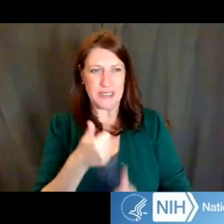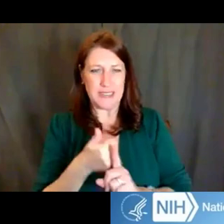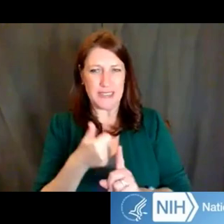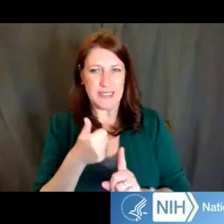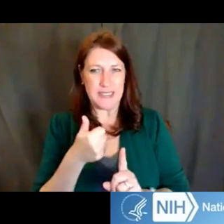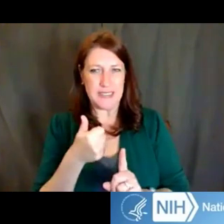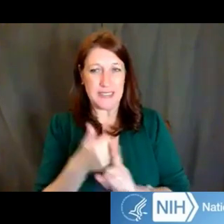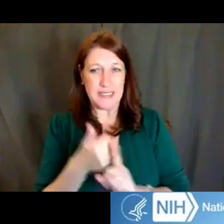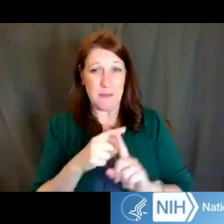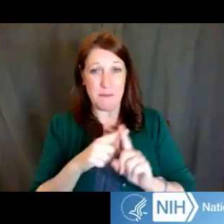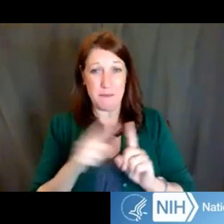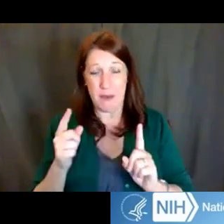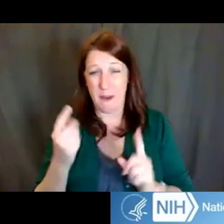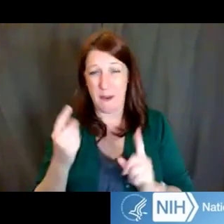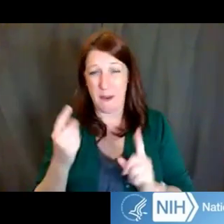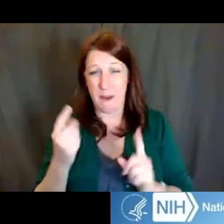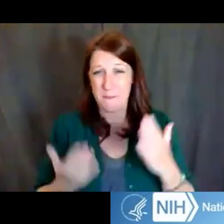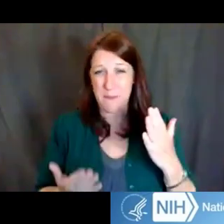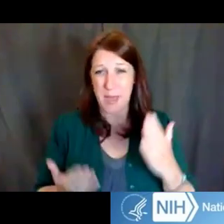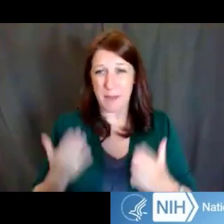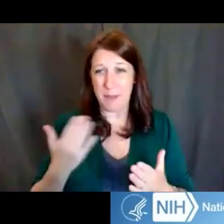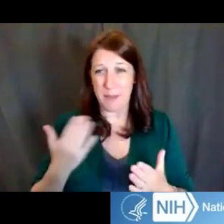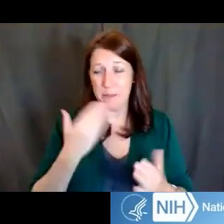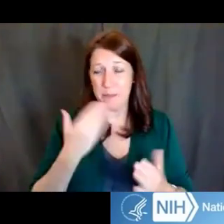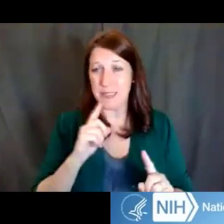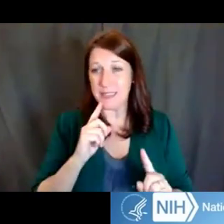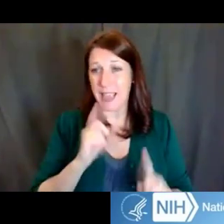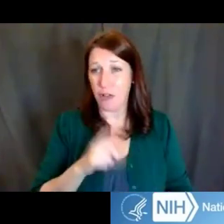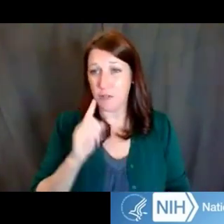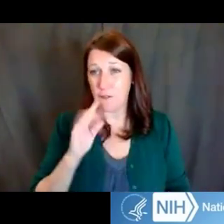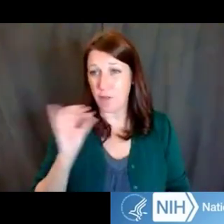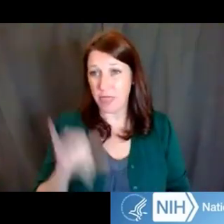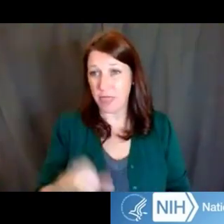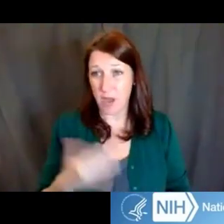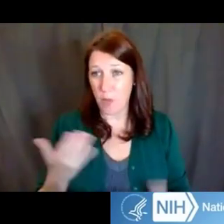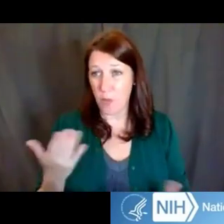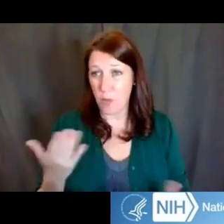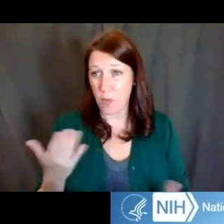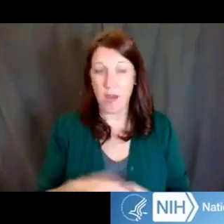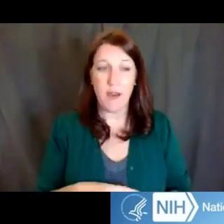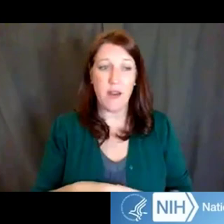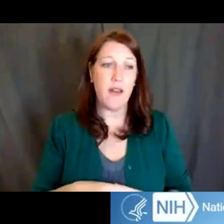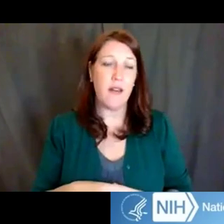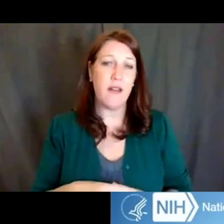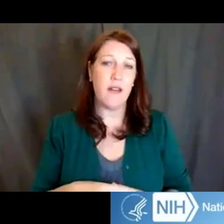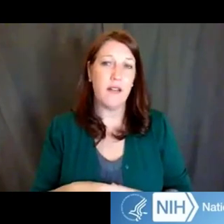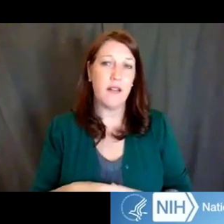but perhaps the best answer to that is referring to a website,